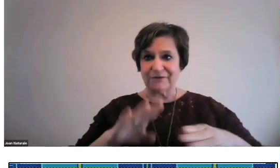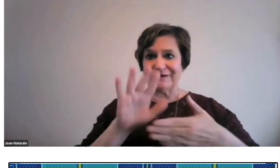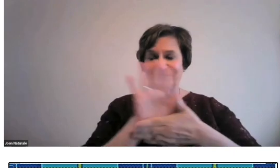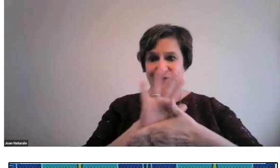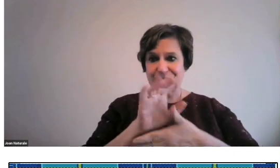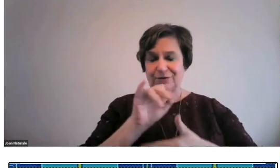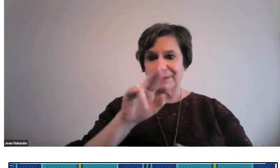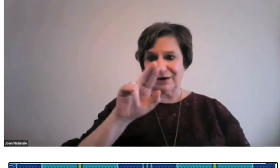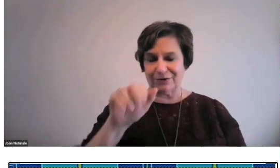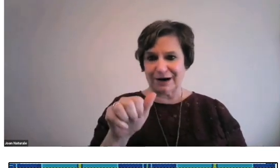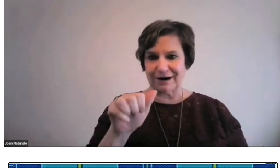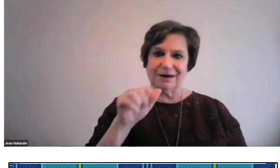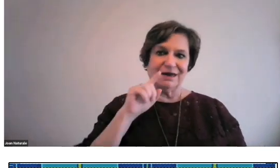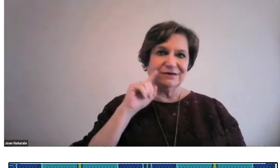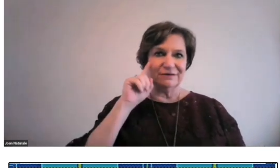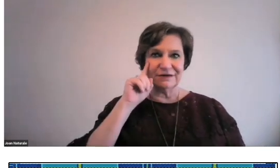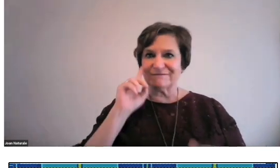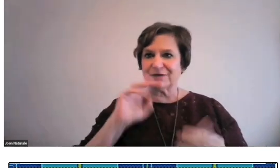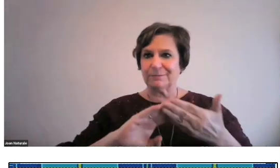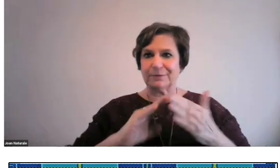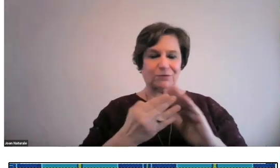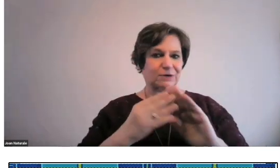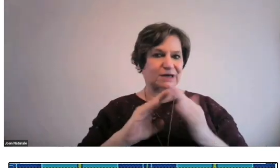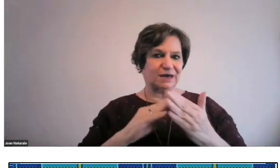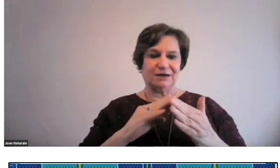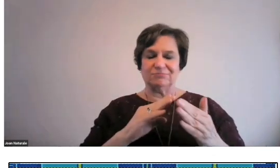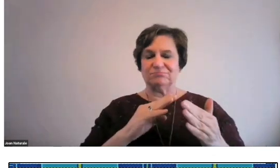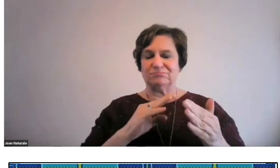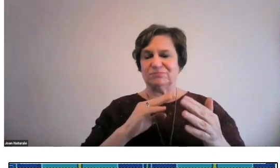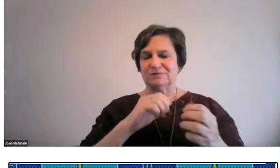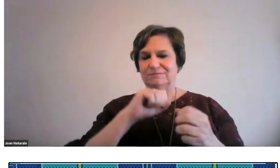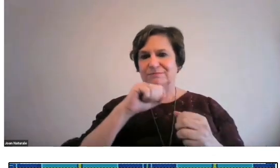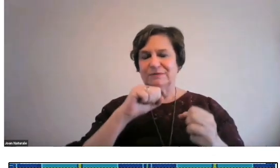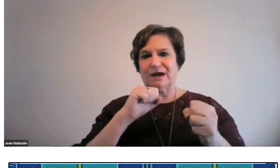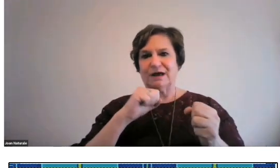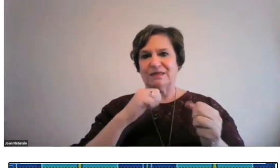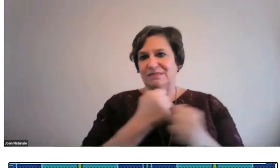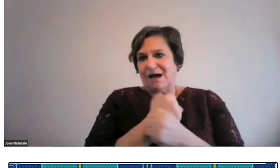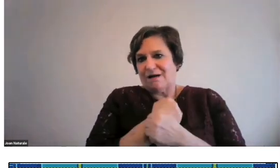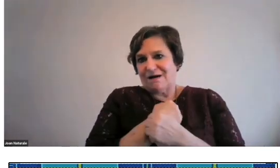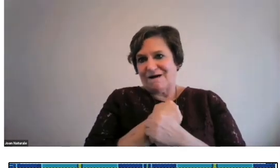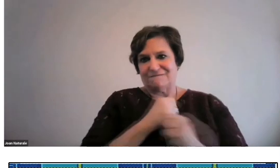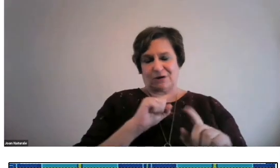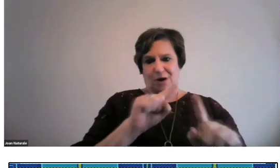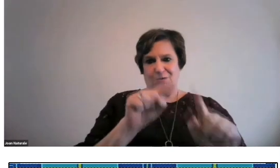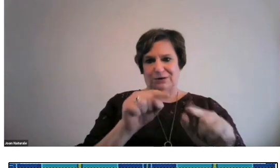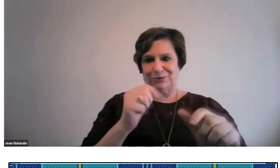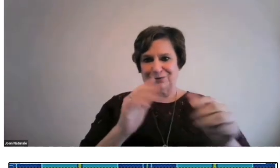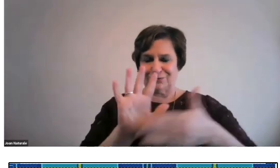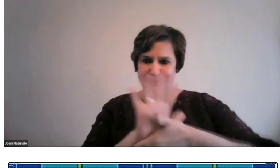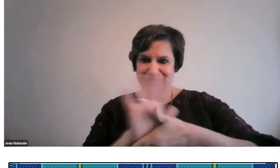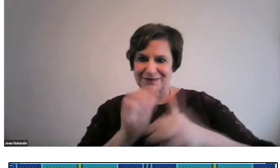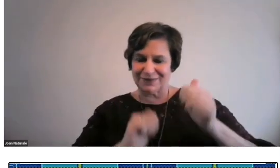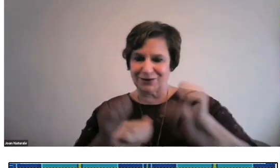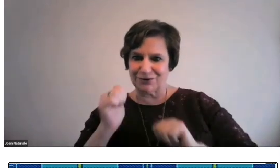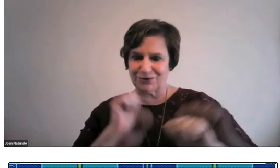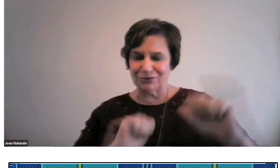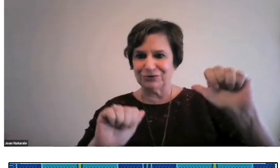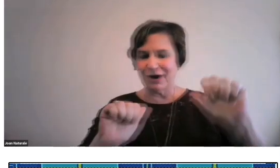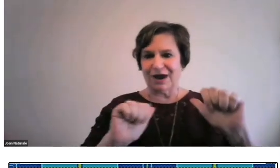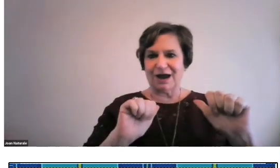During that time, the silent films era, the deaf community loved going to the movie theatre